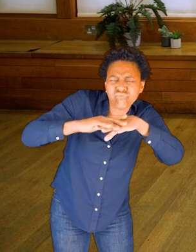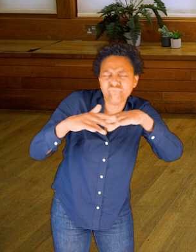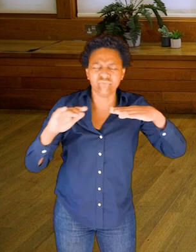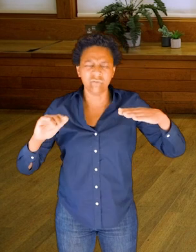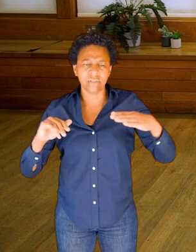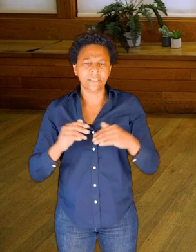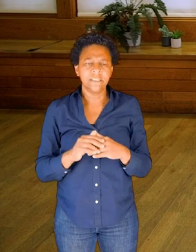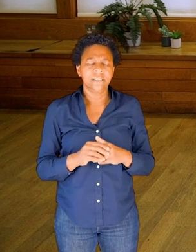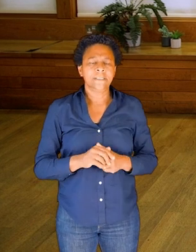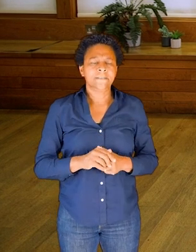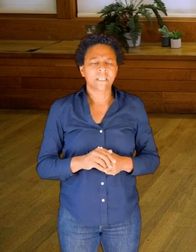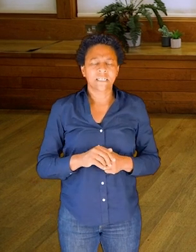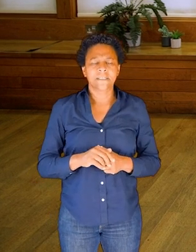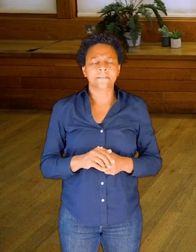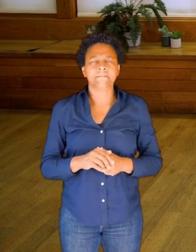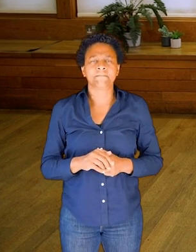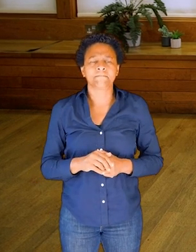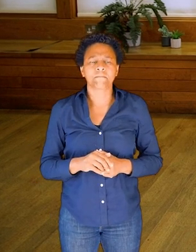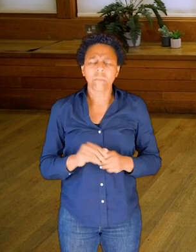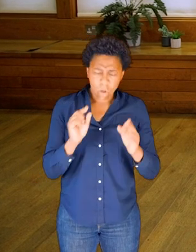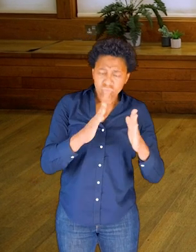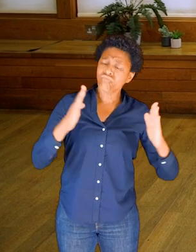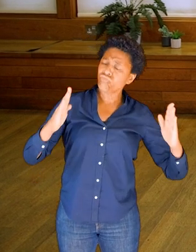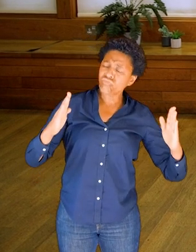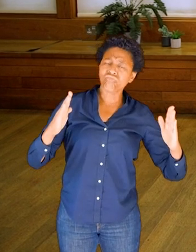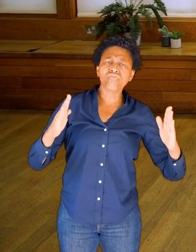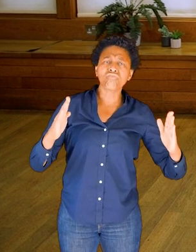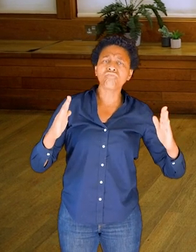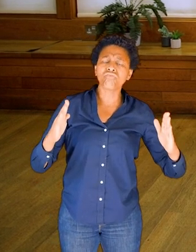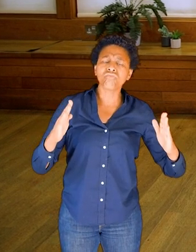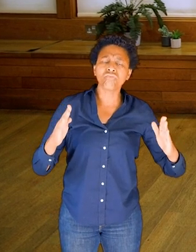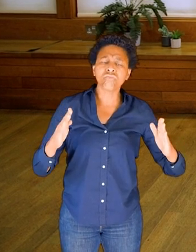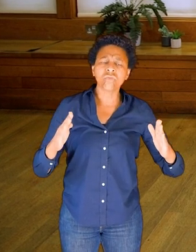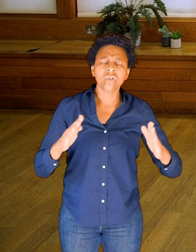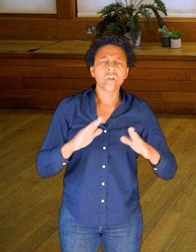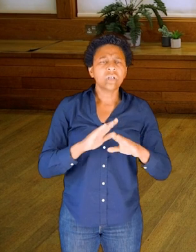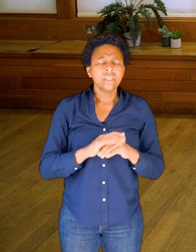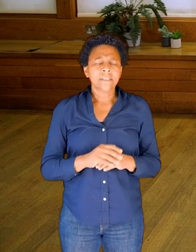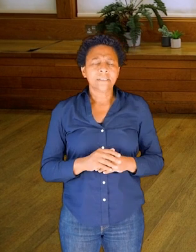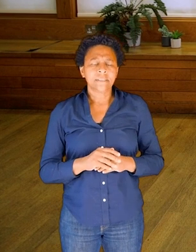And it has--although it's quite long, it doesn't have such a straight--